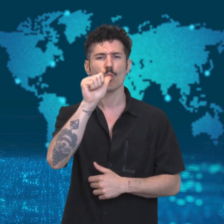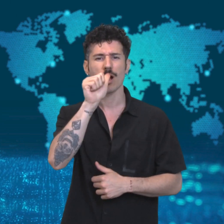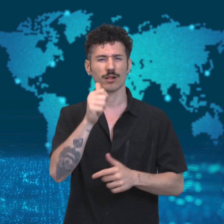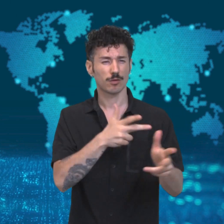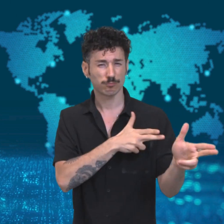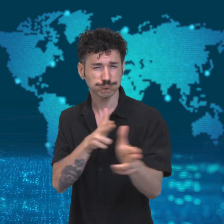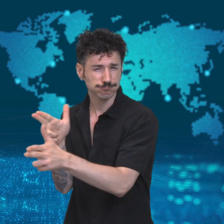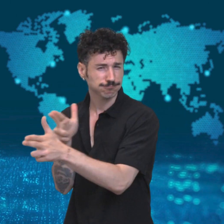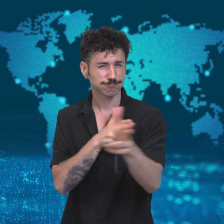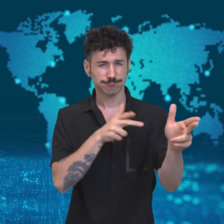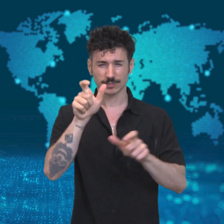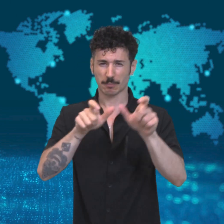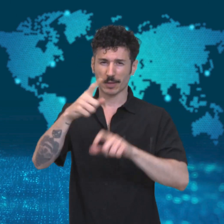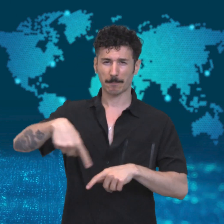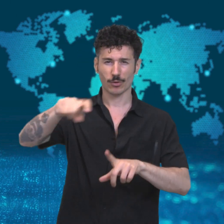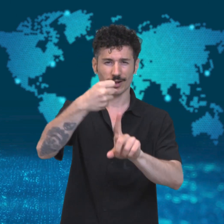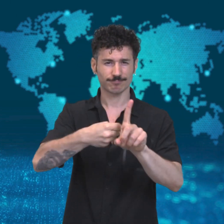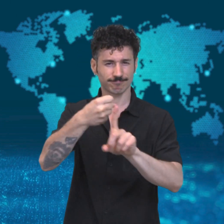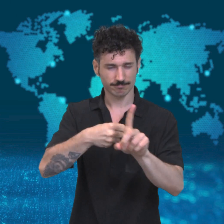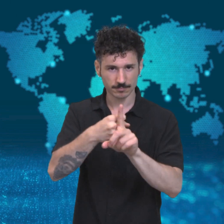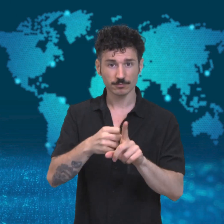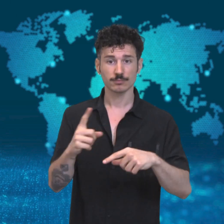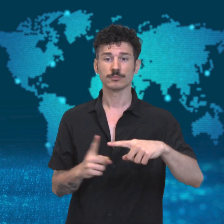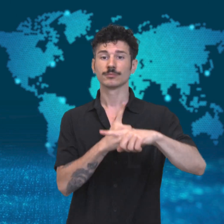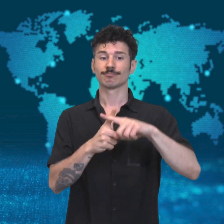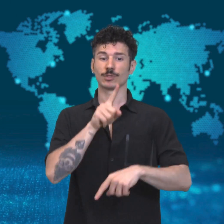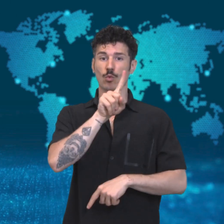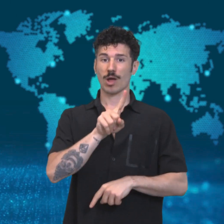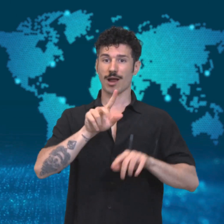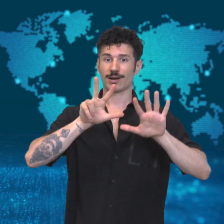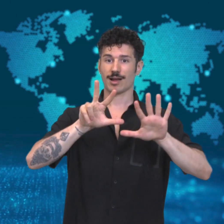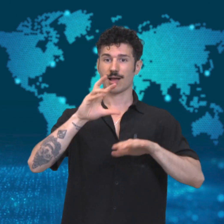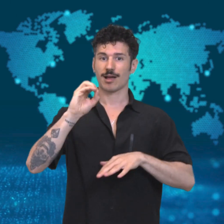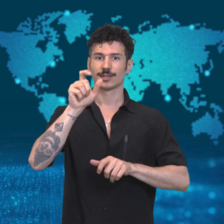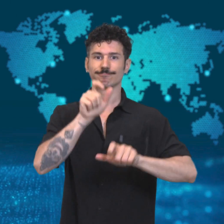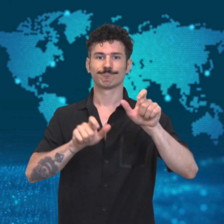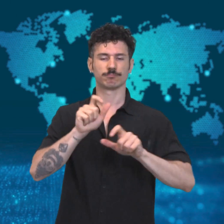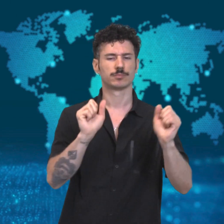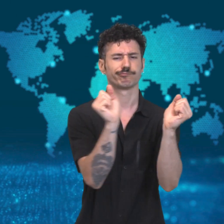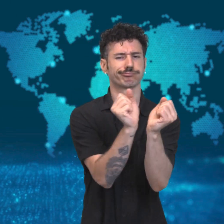Thursday. Police used tear gas, pepper spray, and